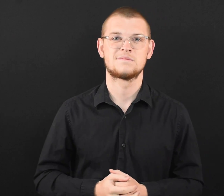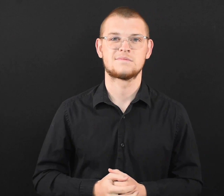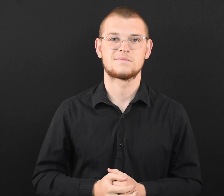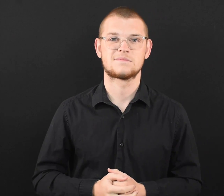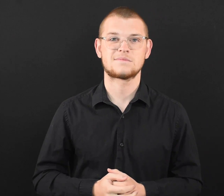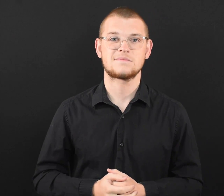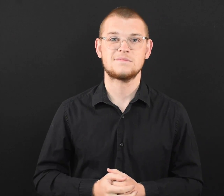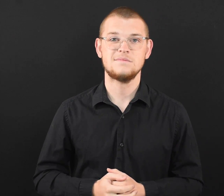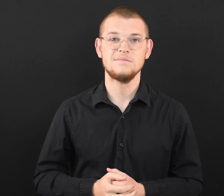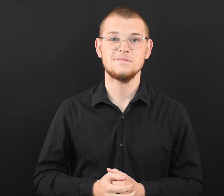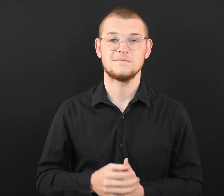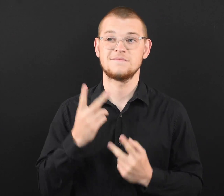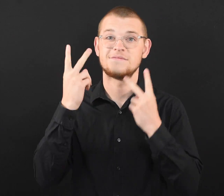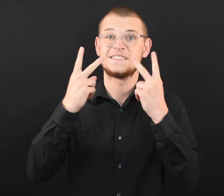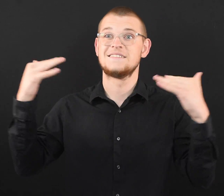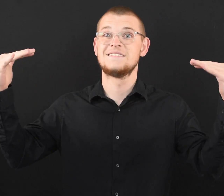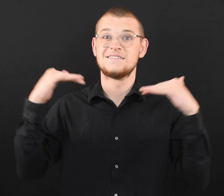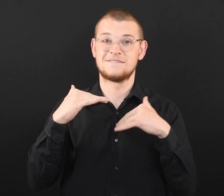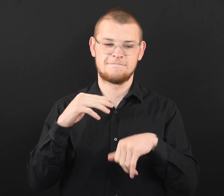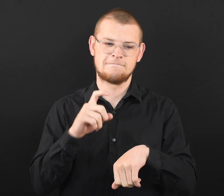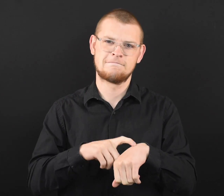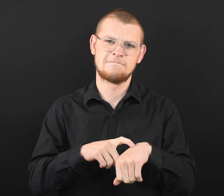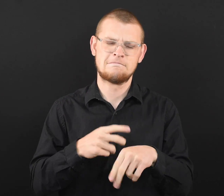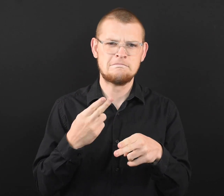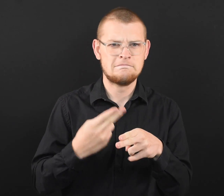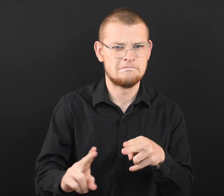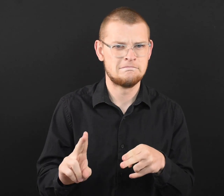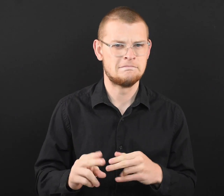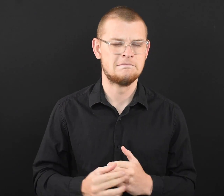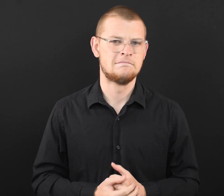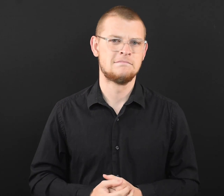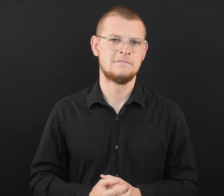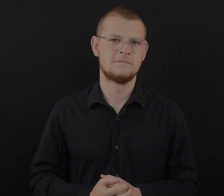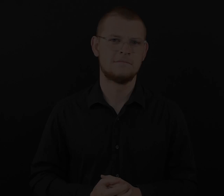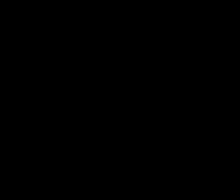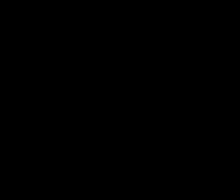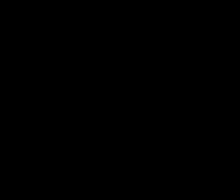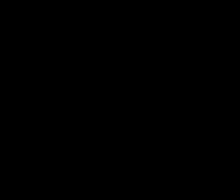people who usually live in your home. ● Keep visits as short as possible.